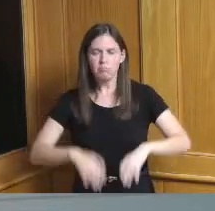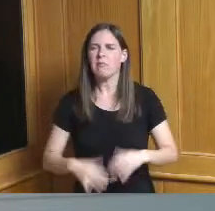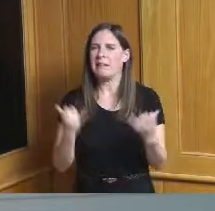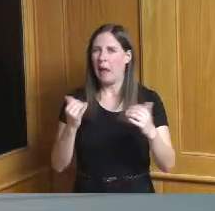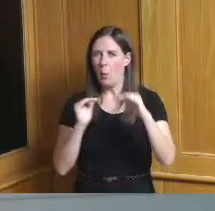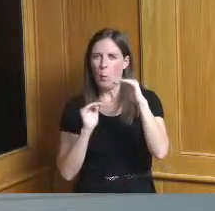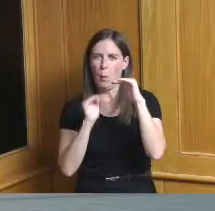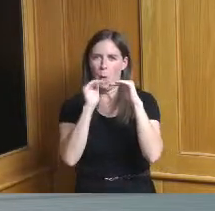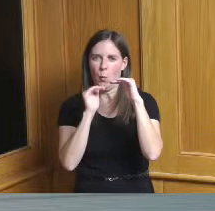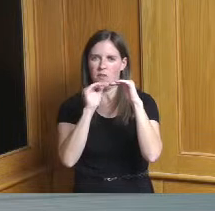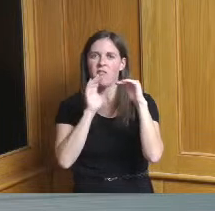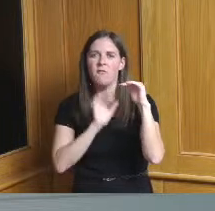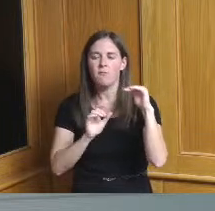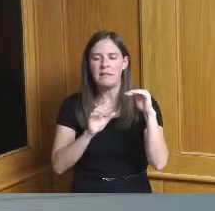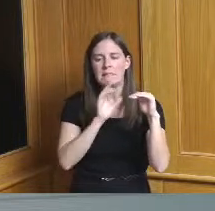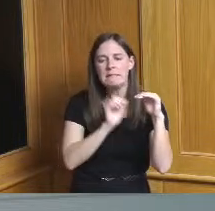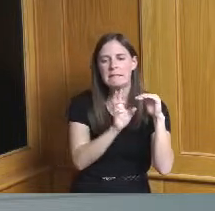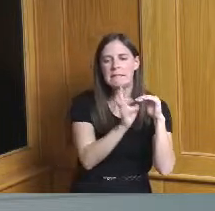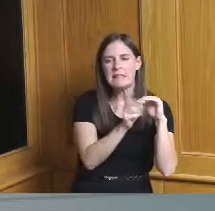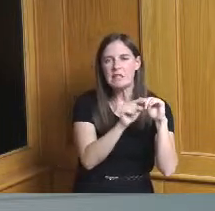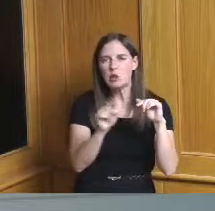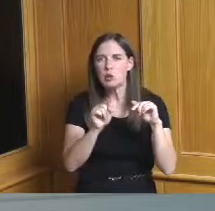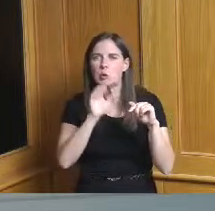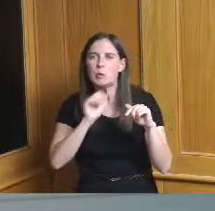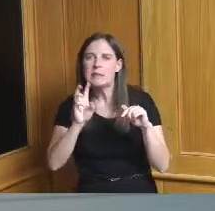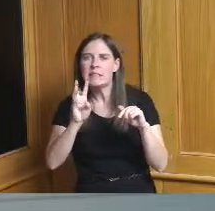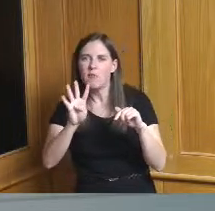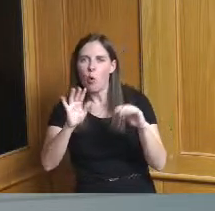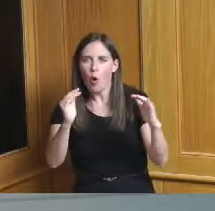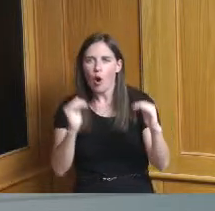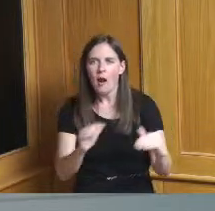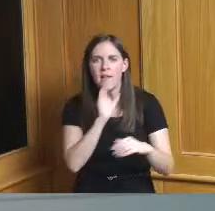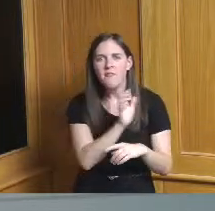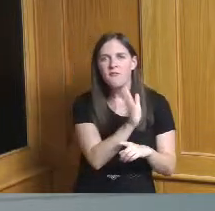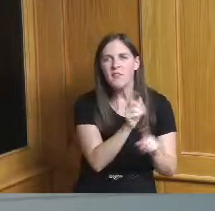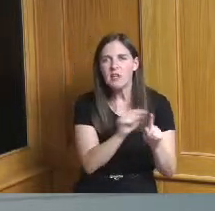for the 60 to 64 year olds and the 50 to 59 year olds we are starting to inch up closer